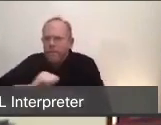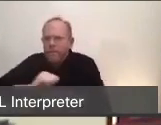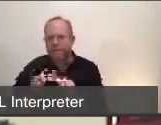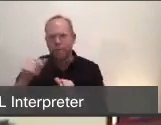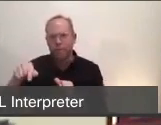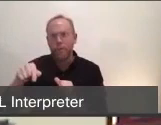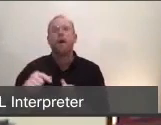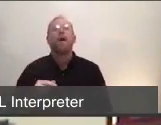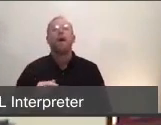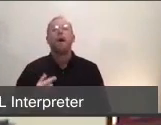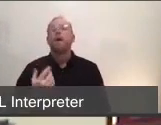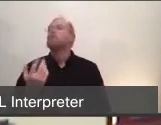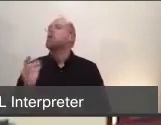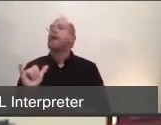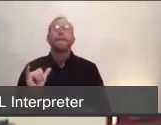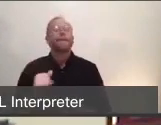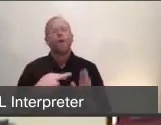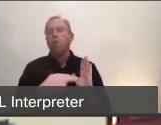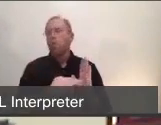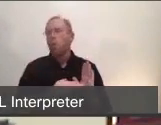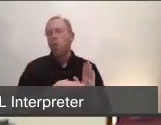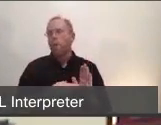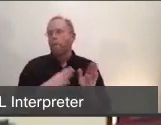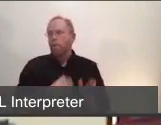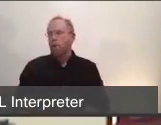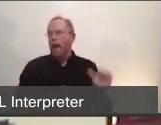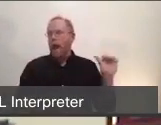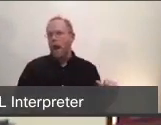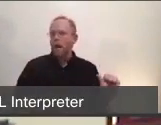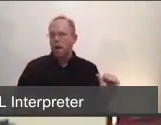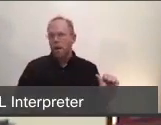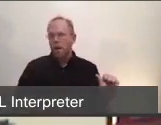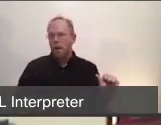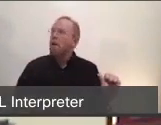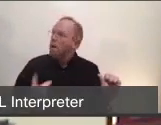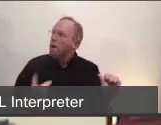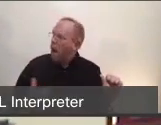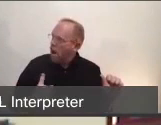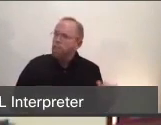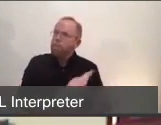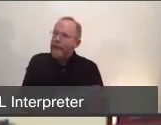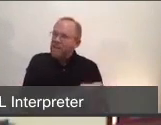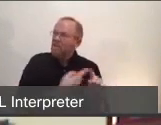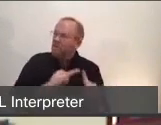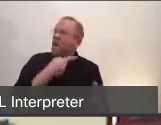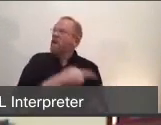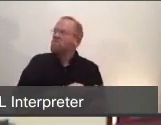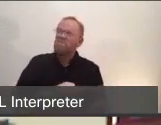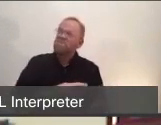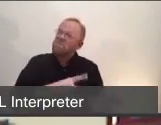"You know what, I have five patients that I need to transfer from this skilled nursing facility." And role player B says